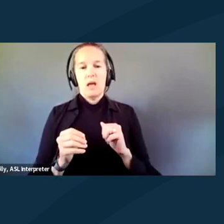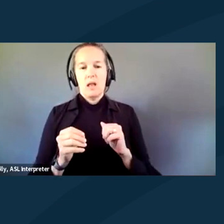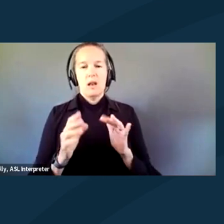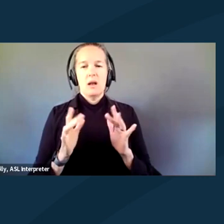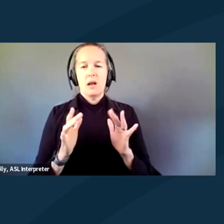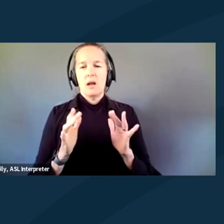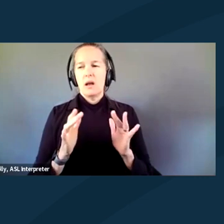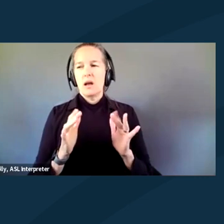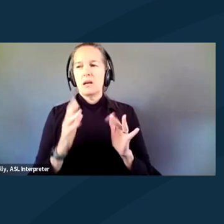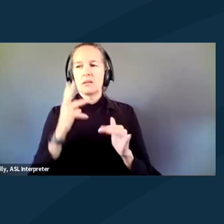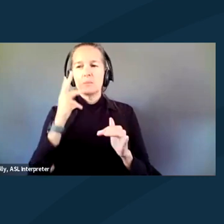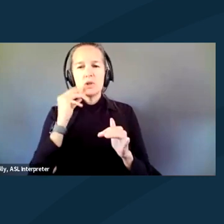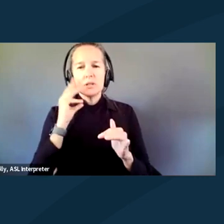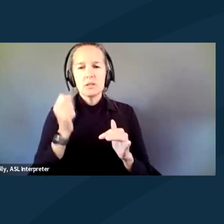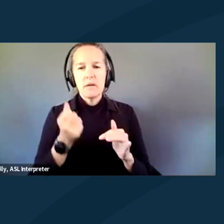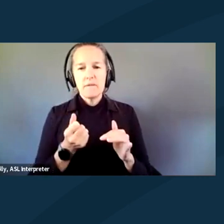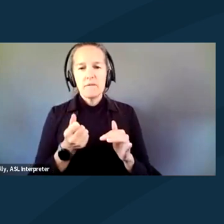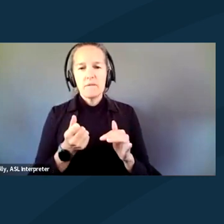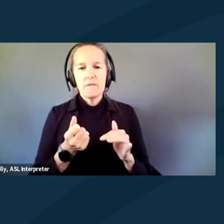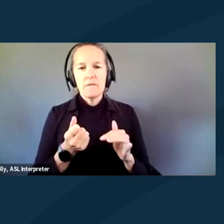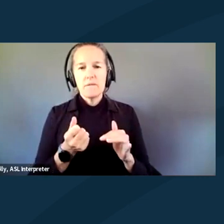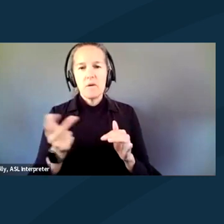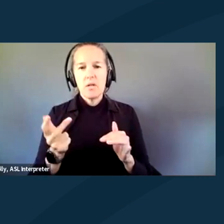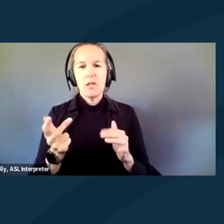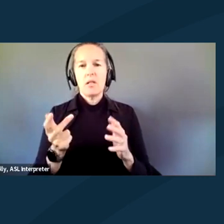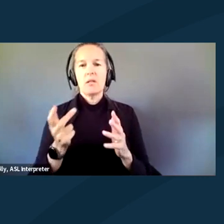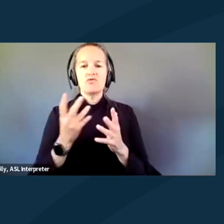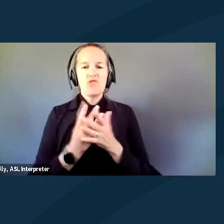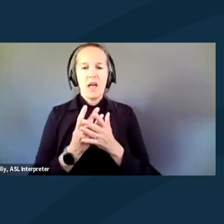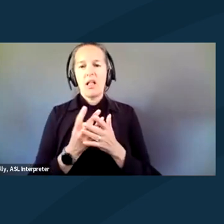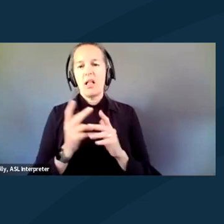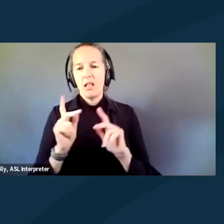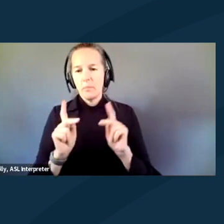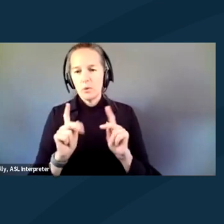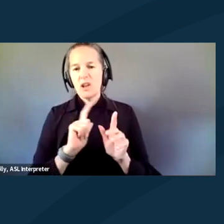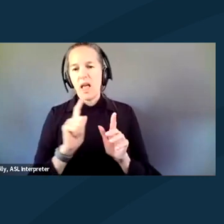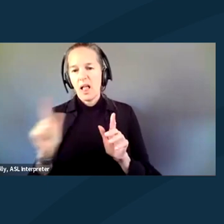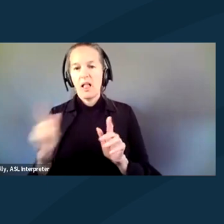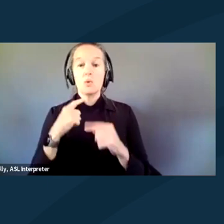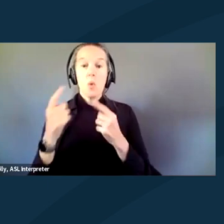and other jail bureaucrats. Told them all about my meds, never got my meds.